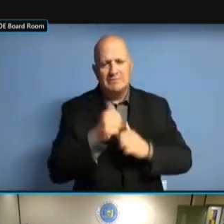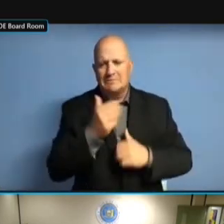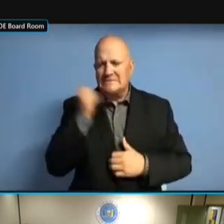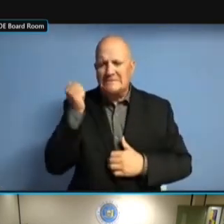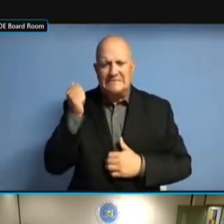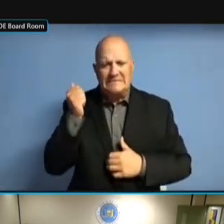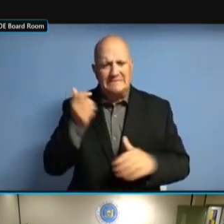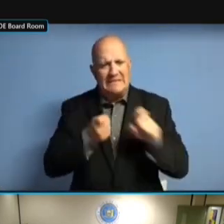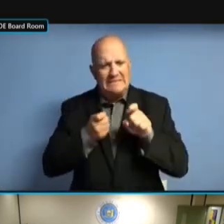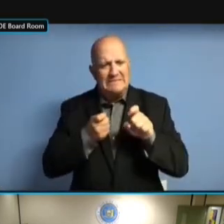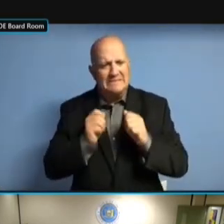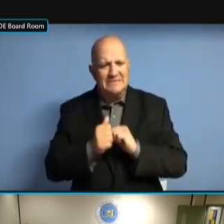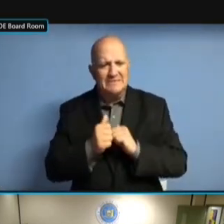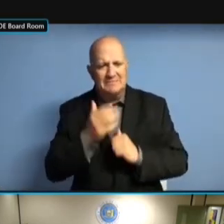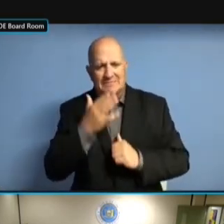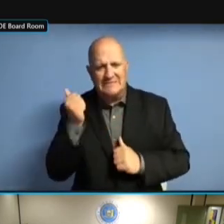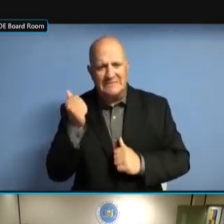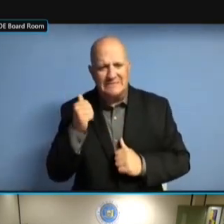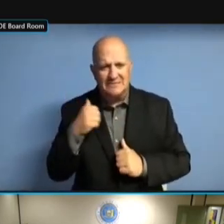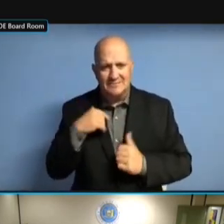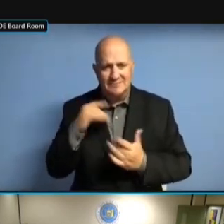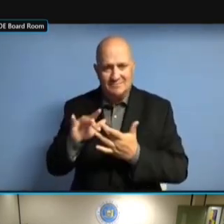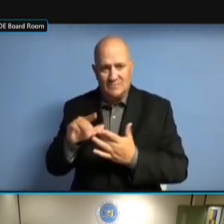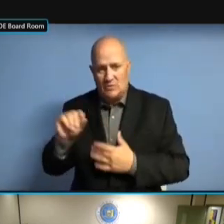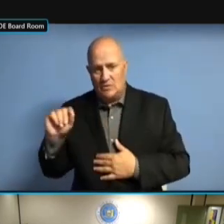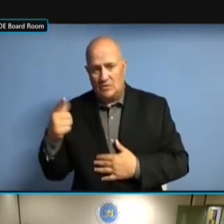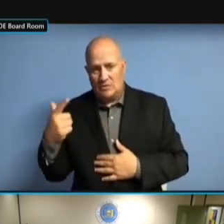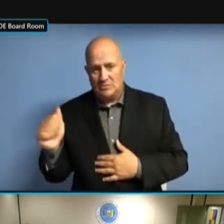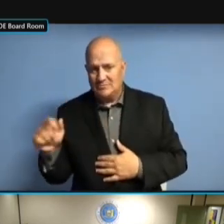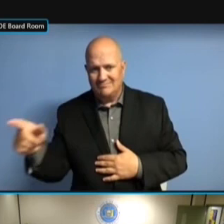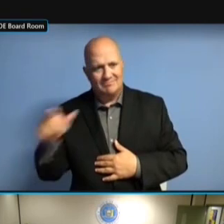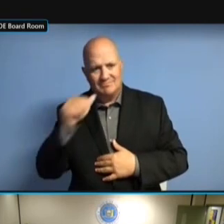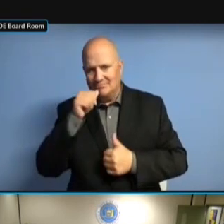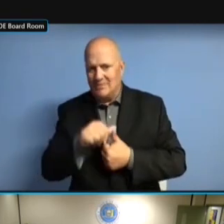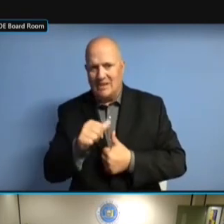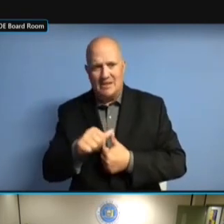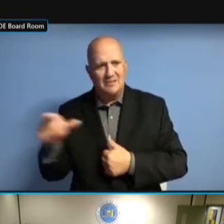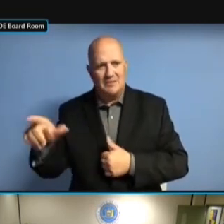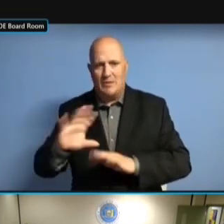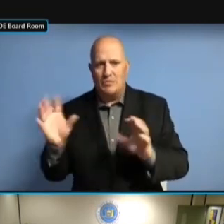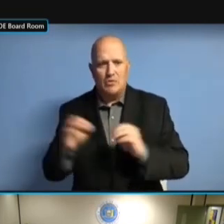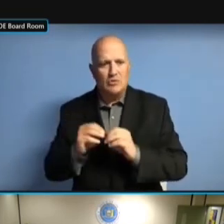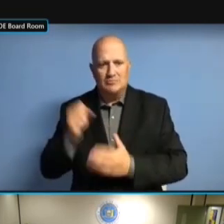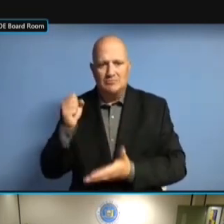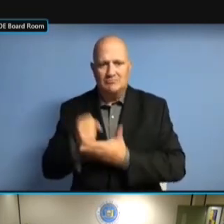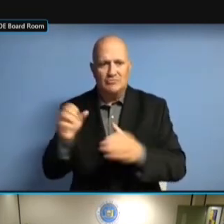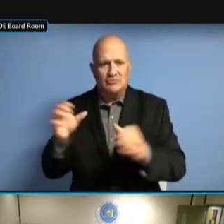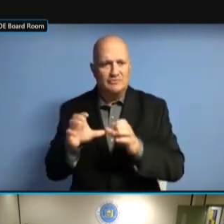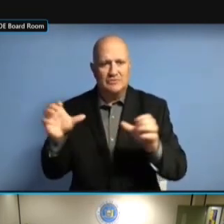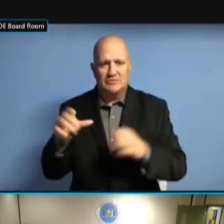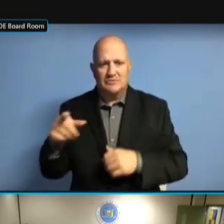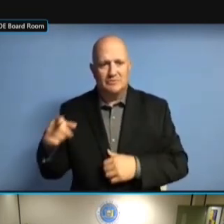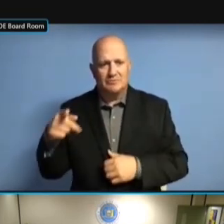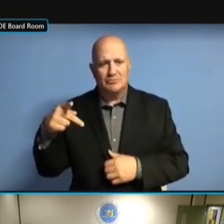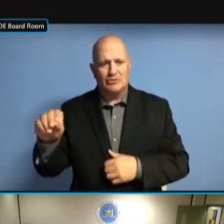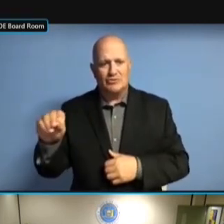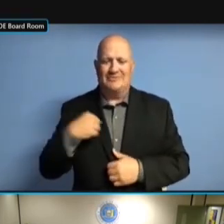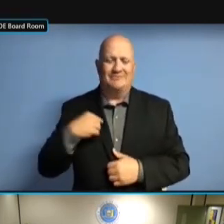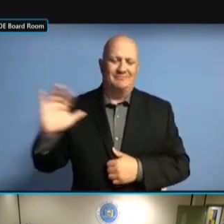THEY DON'T MAIL OUT CERTIFIED LETTERS. LETTERS. LETTERS. SO LETTERS. SO THEY'VE LETTERS. SO THEY'VE RECOMMENDED LETTERS. SO THEY'VE RECOMMENDED POST SO THEY'VE RECOMMENDED POST SO THEY'VE RECOMMENDED POST OFFICE. OFFICE. OFFICE. BUT OFFICE. BUT WE'VE OFFICE. BUT WE'VE ACTUALLY OFFICE. BUT WE'VE ACTUALLY REACHED OFFICE. BUT WE'VE ACTUALLY REACHED OUT BUT WE'VE ACTUALLY REACHED OUT BUT WE'VE ACTUALLY REACHED OUT TO BUT WE'VE ACTUALLY REACHED OUT TO POST BUT WE'VE ACTUALLY REACHED OUT TO POST OFFICE, BUT WE'VE ACTUALLY REACHED OUT TO POST OFFICE, AND BUT WE'VE ACTUALLY REACHED OUT TO POST OFFICE, AND THAT'S BUT WE'VE ACTUALLY REACHED OUT TO POST OFFICE, AND THAT'S GOING TO POST OFFICE, AND THAT'S GOING TO POST OFFICE, AND THAT'S GOING TO TO POST OFFICE, AND THAT'S GOING TO REQUIRE TO POST OFFICE, AND THAT'S GOING TO REQUIRE ONE TO POST OFFICE, AND THAT'S GOING TO REQUIRE ONE OF TO POST OFFICE, AND THAT'S GOING TO REQUIRE ONE OF US TO POST OFFICE, AND THAT'S GOING TO REQUIRE ONE OF US TO